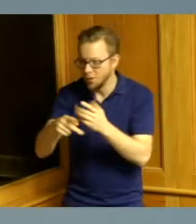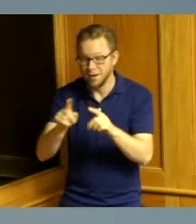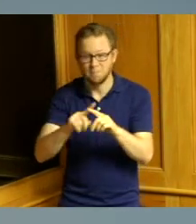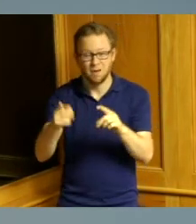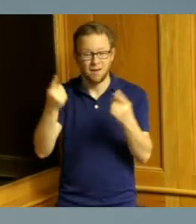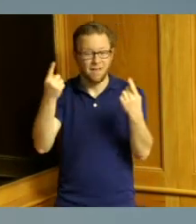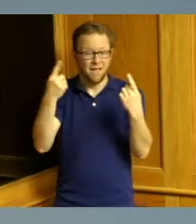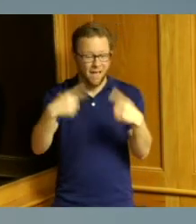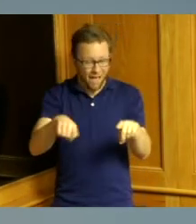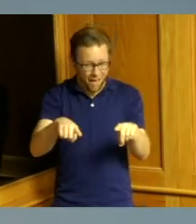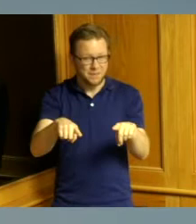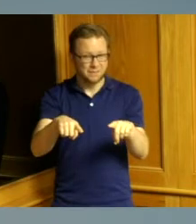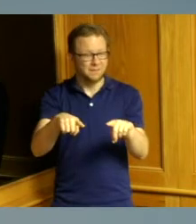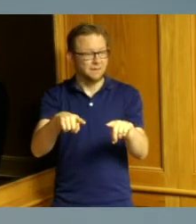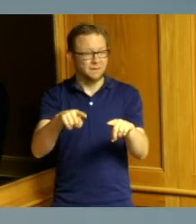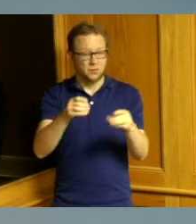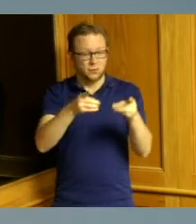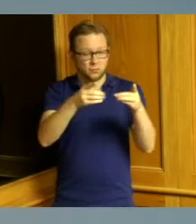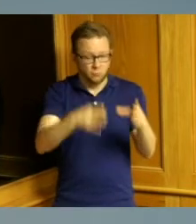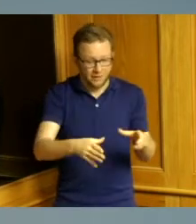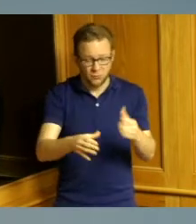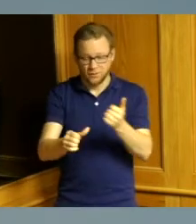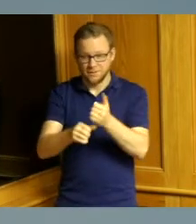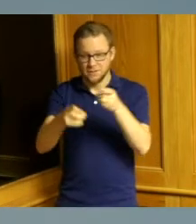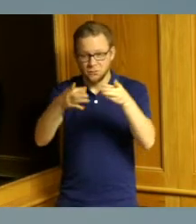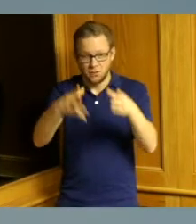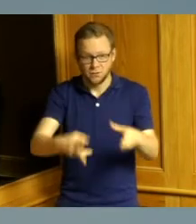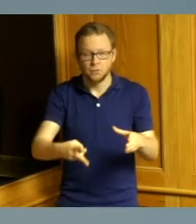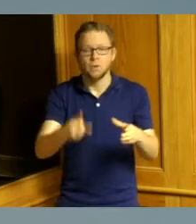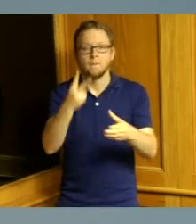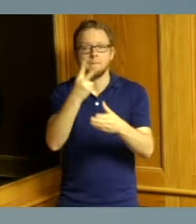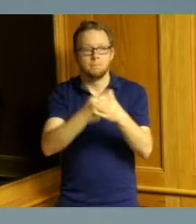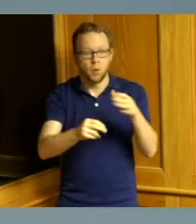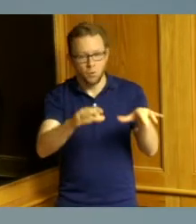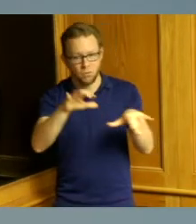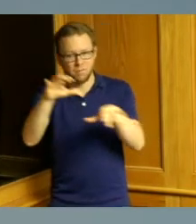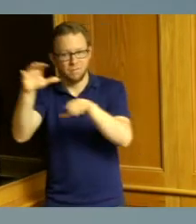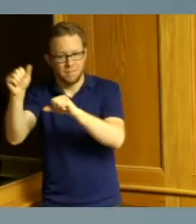of both our Director and our assistant Director in community development we have two people